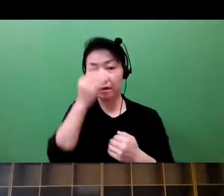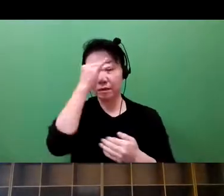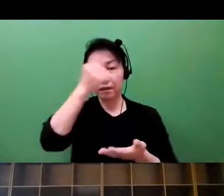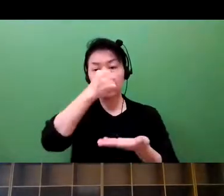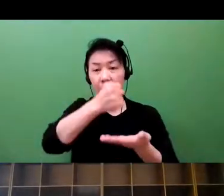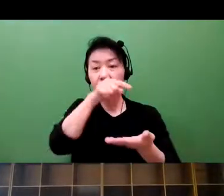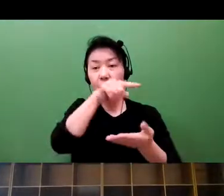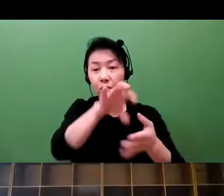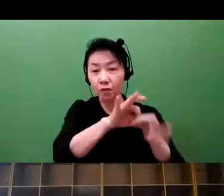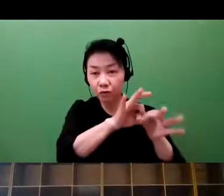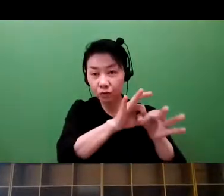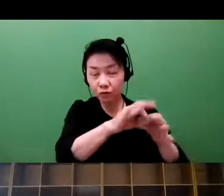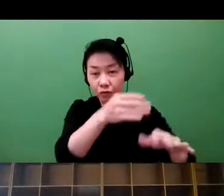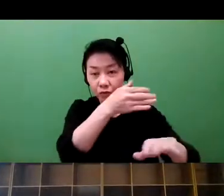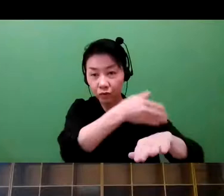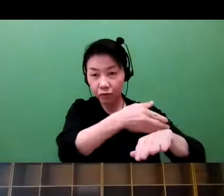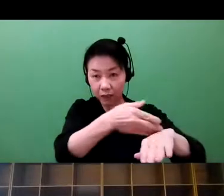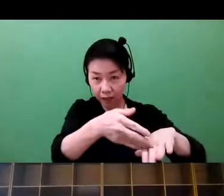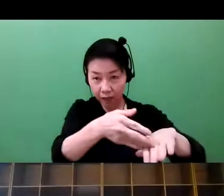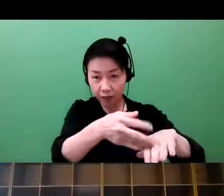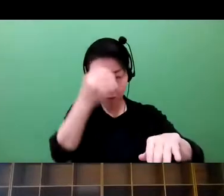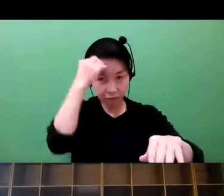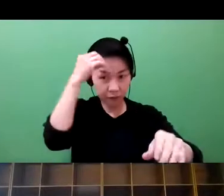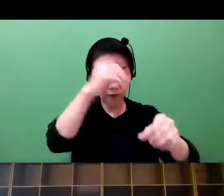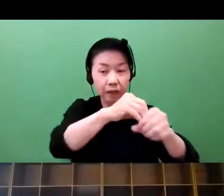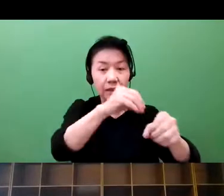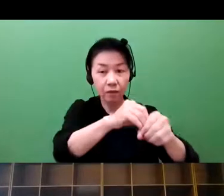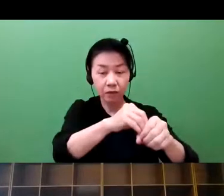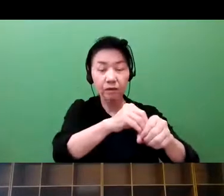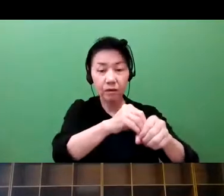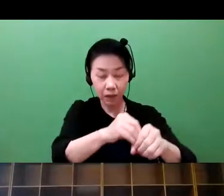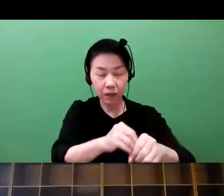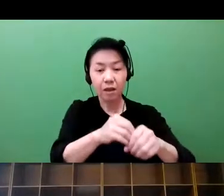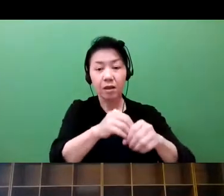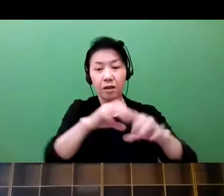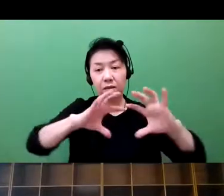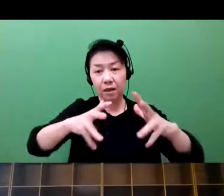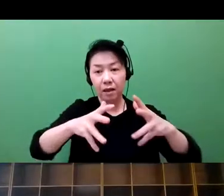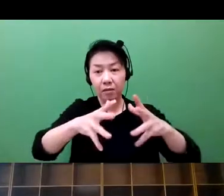utilize IP rights to promote healthy development